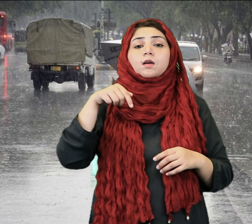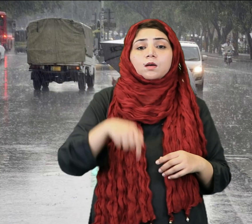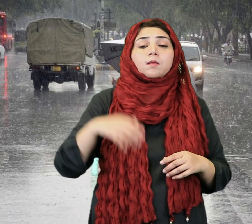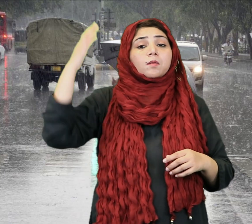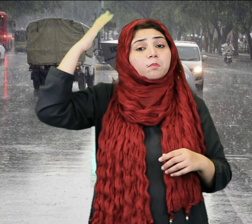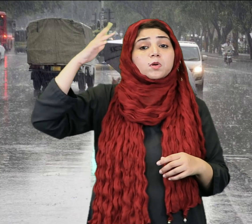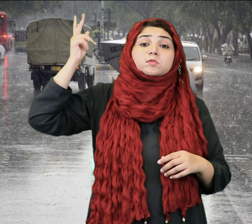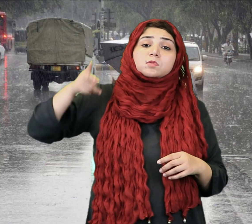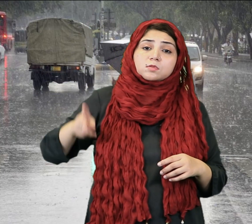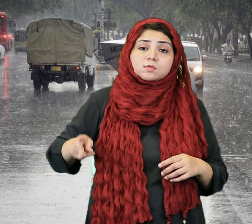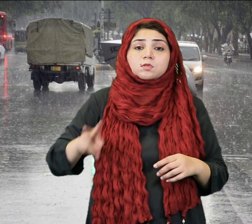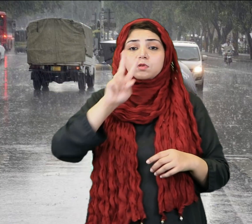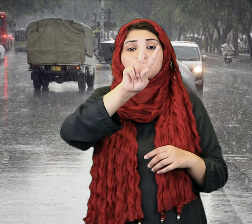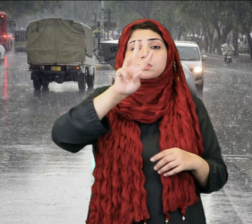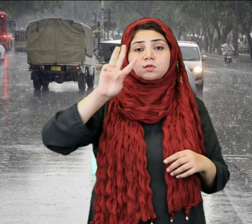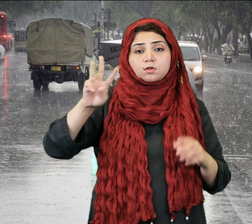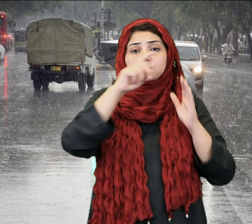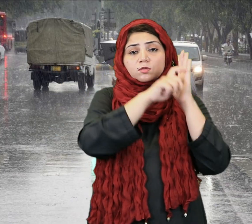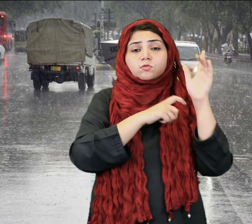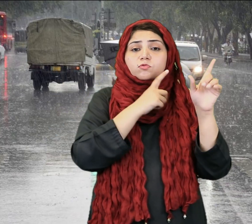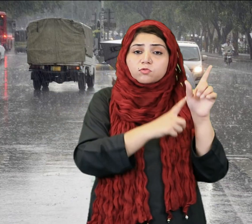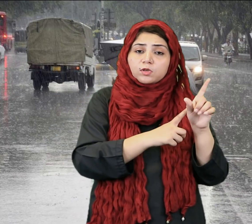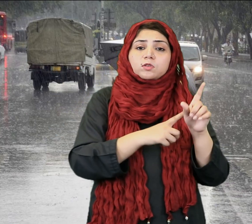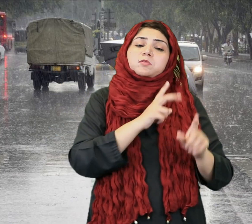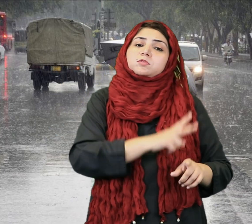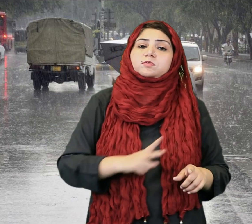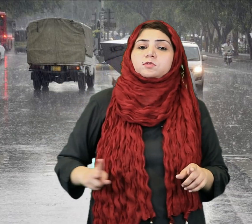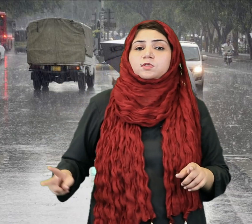The rains will continue till July 23.